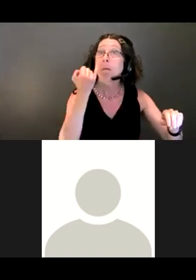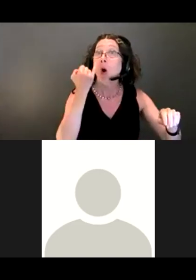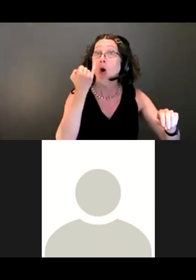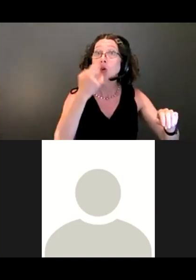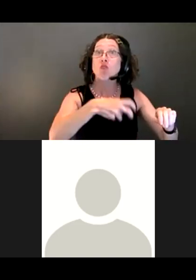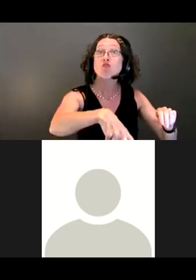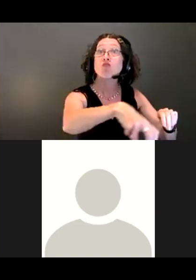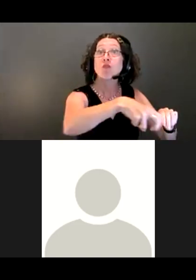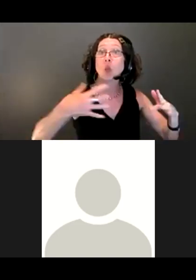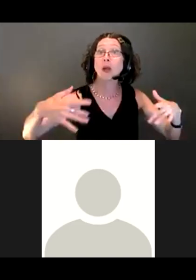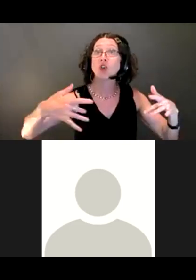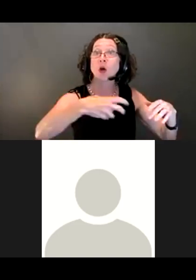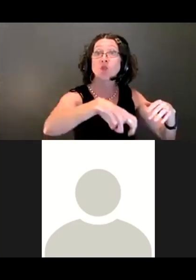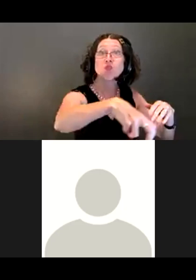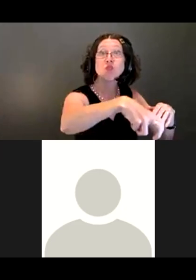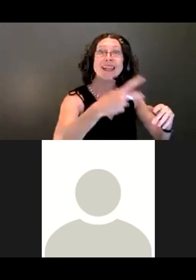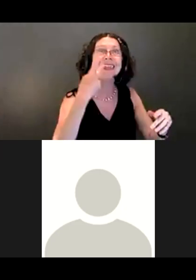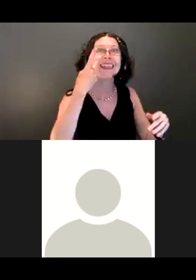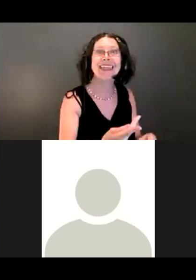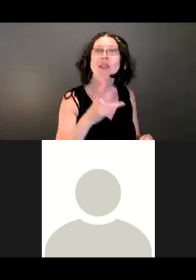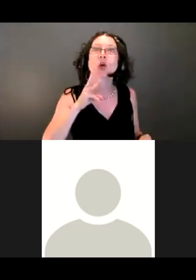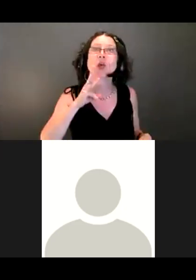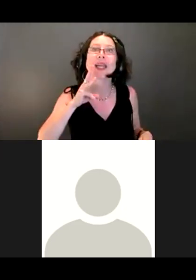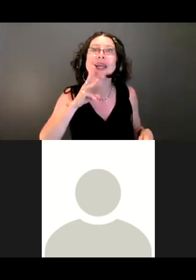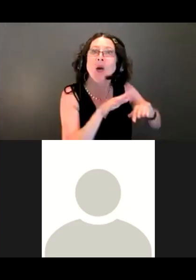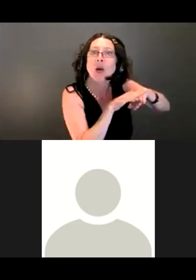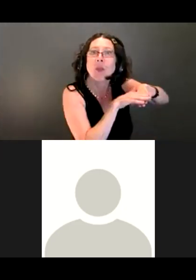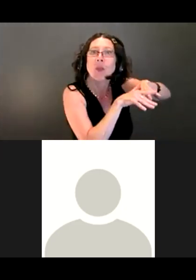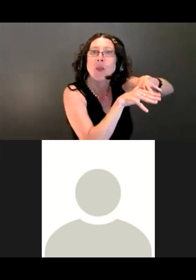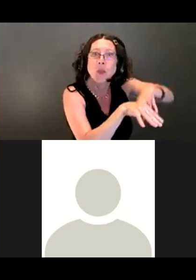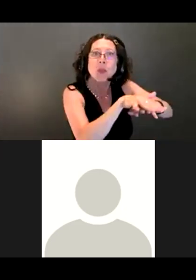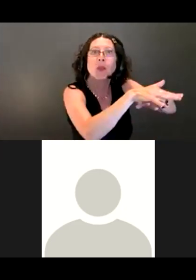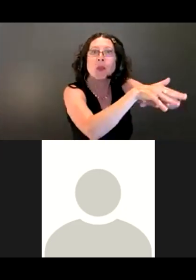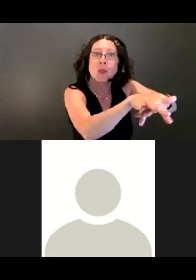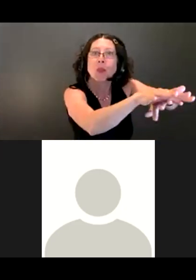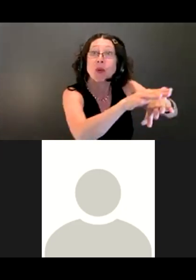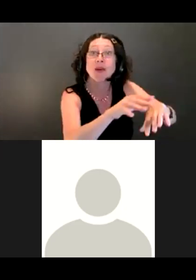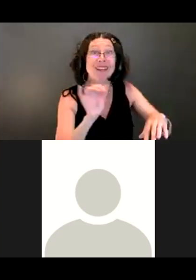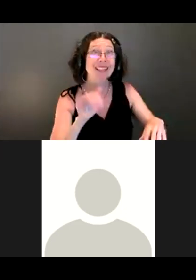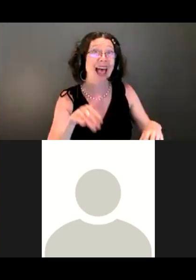would be really helpful for them. So Ron, I'm going to piggyback off that here.